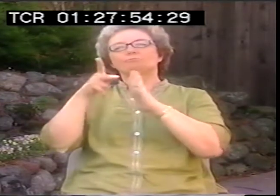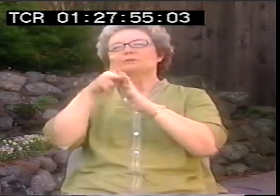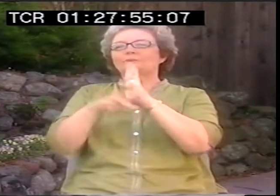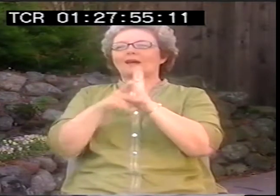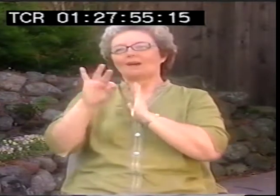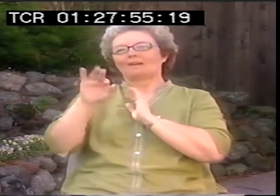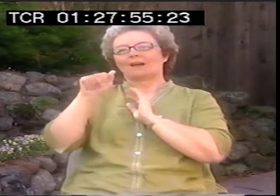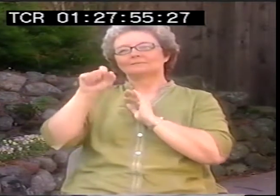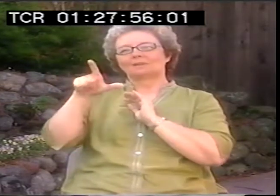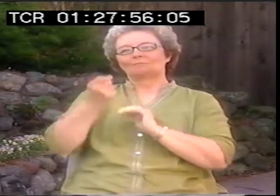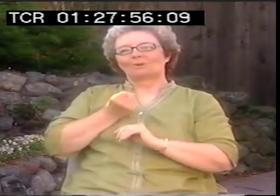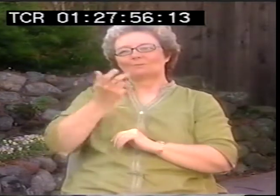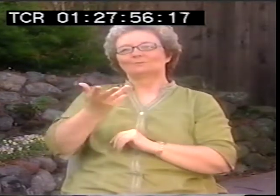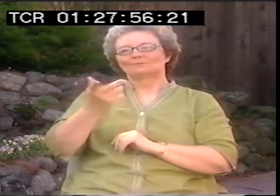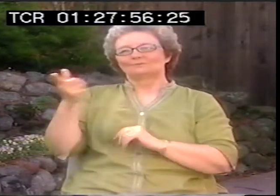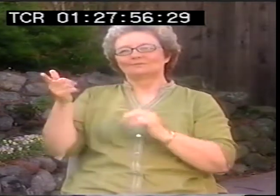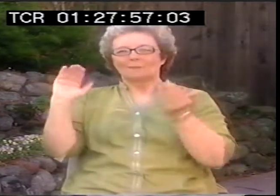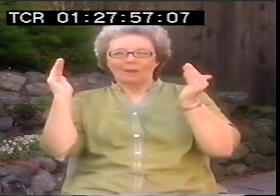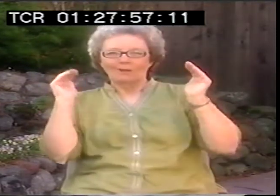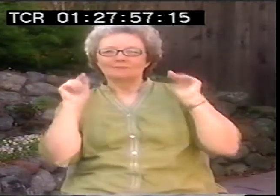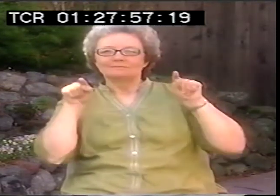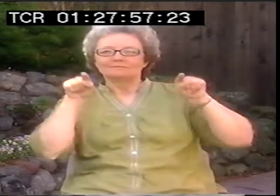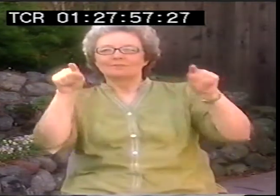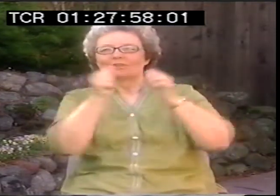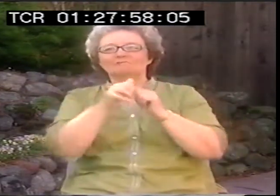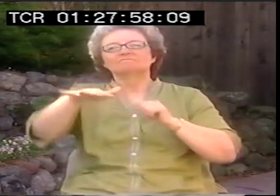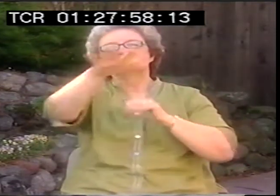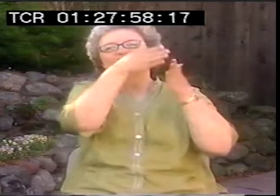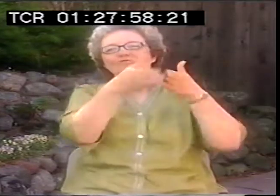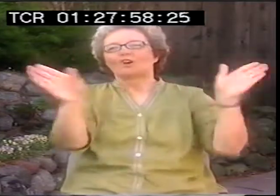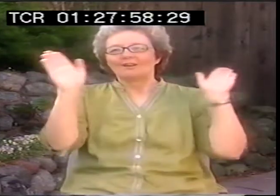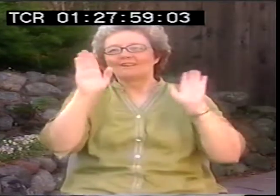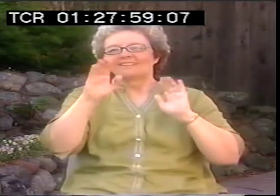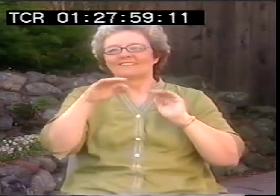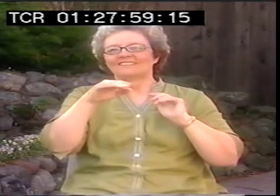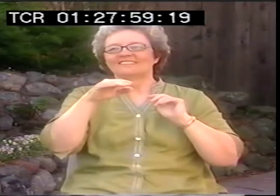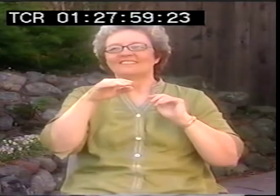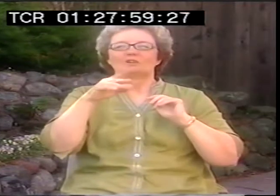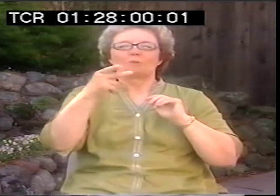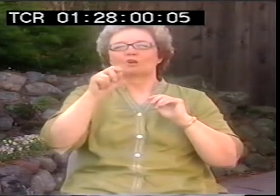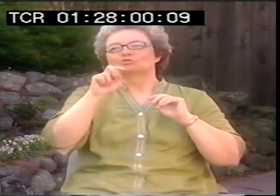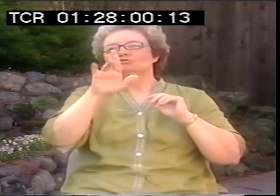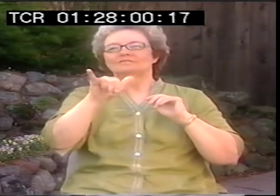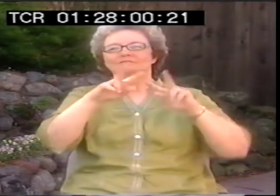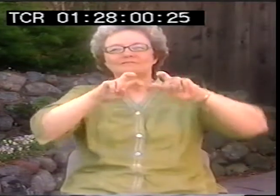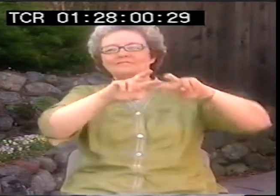about the protocols of poetry and doing comparative poetry